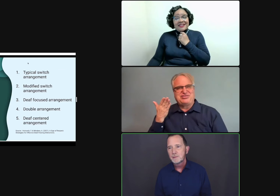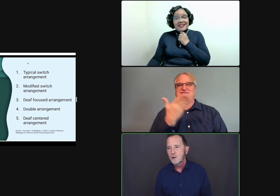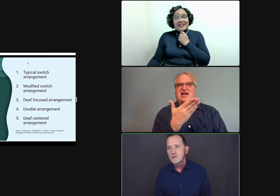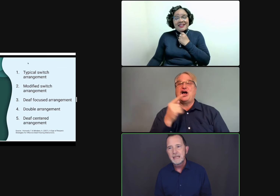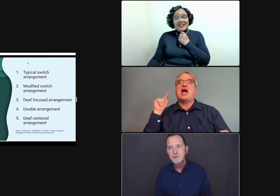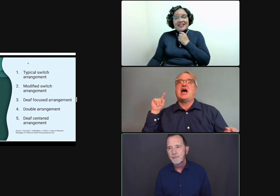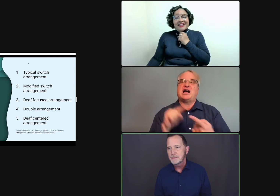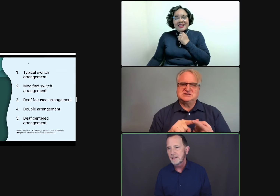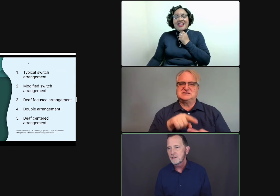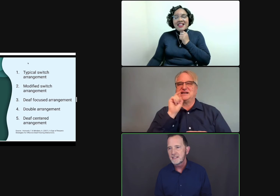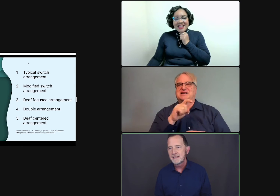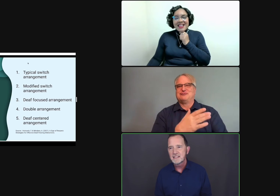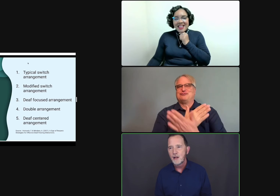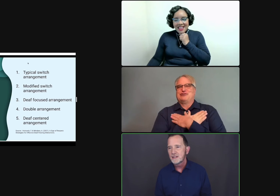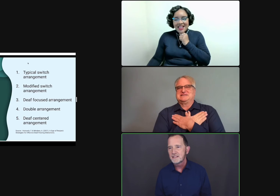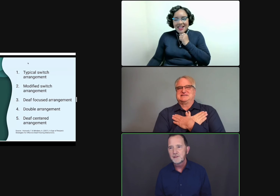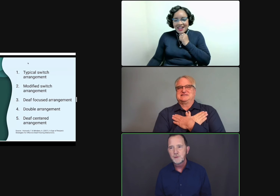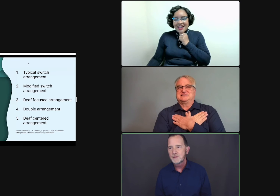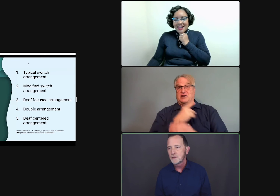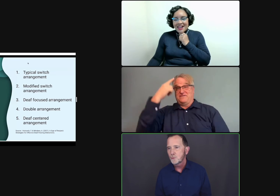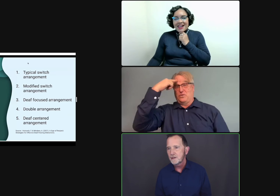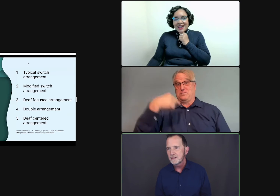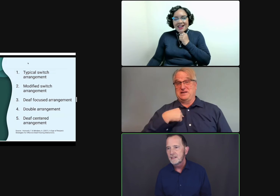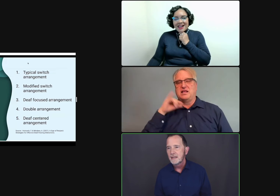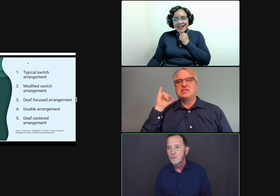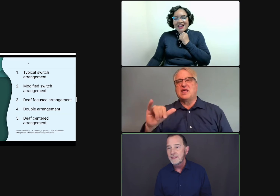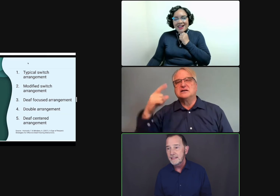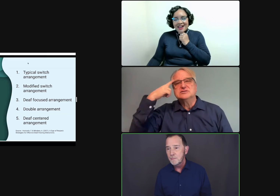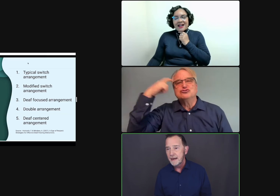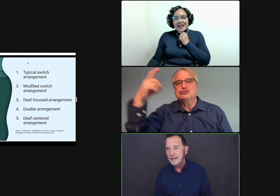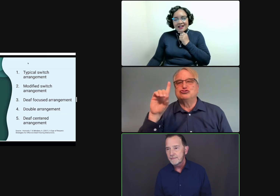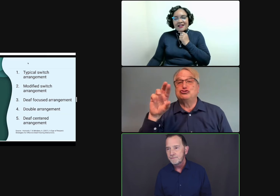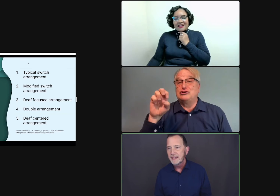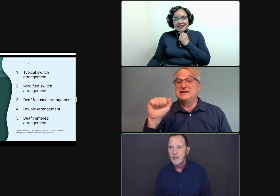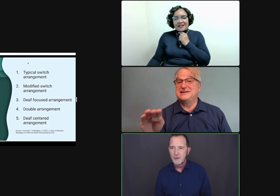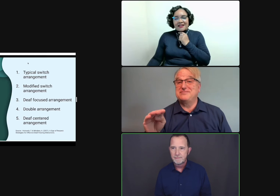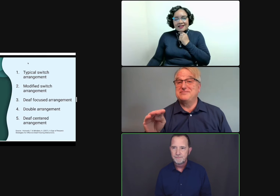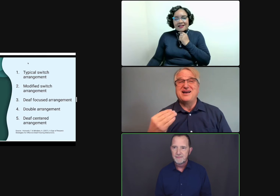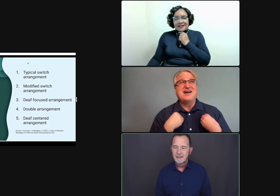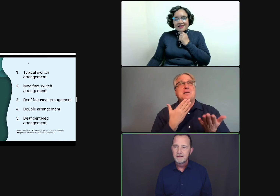The pros keep their best players in as long as they're doing good work. And when they need a break, they get one.